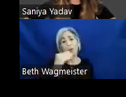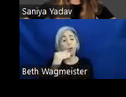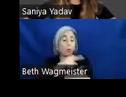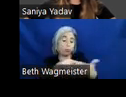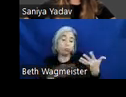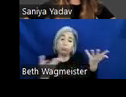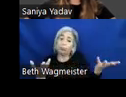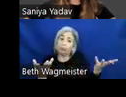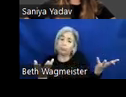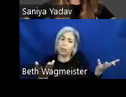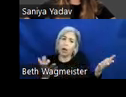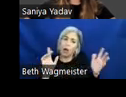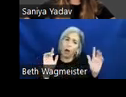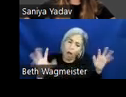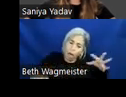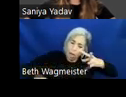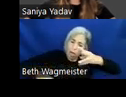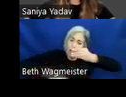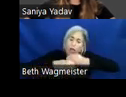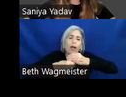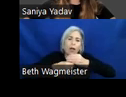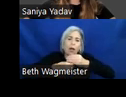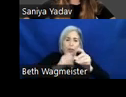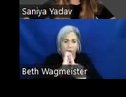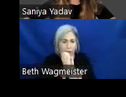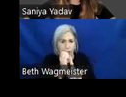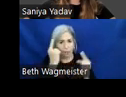We take all of these environments into consideration when building and designing